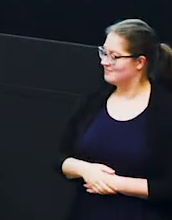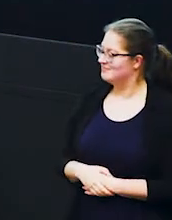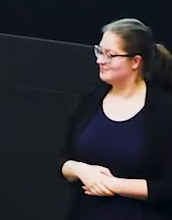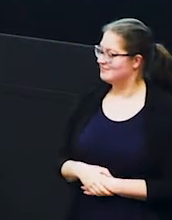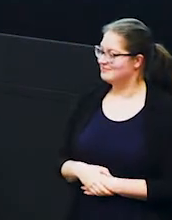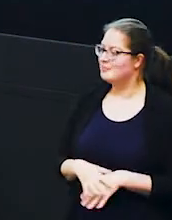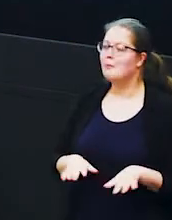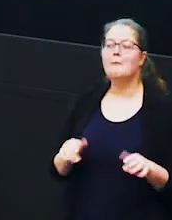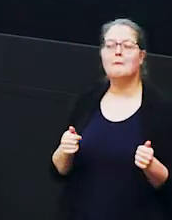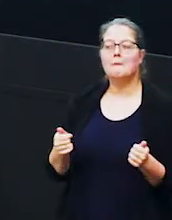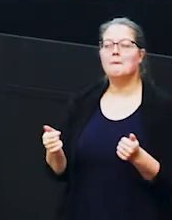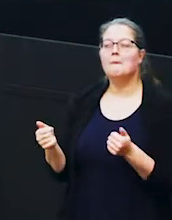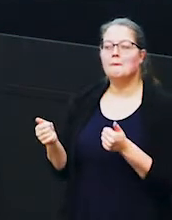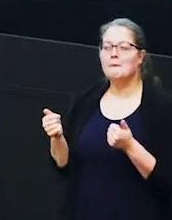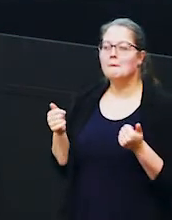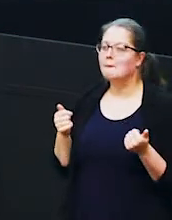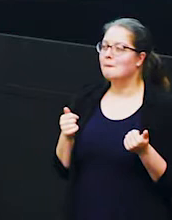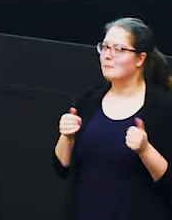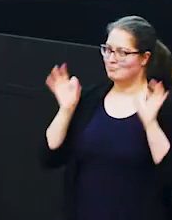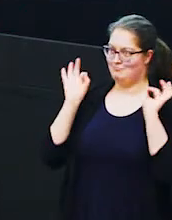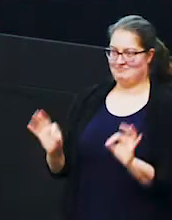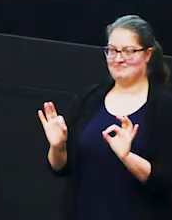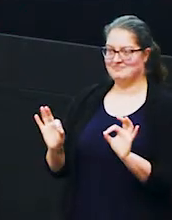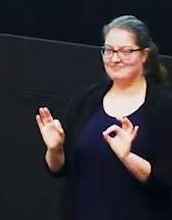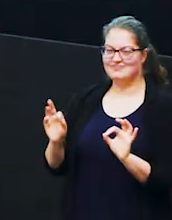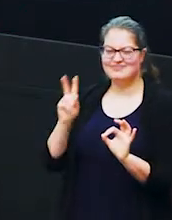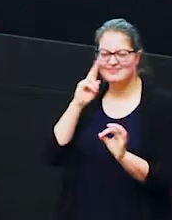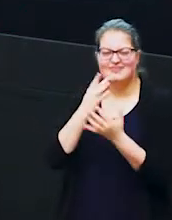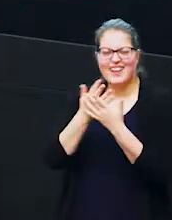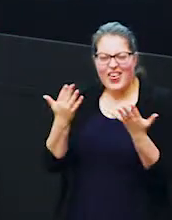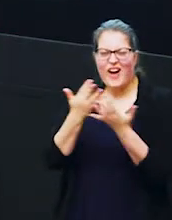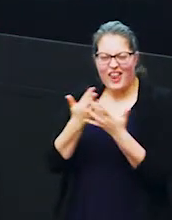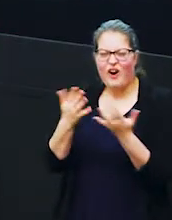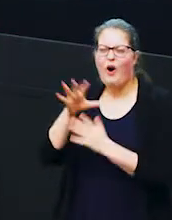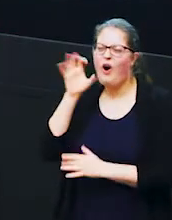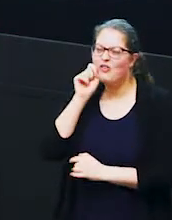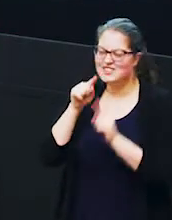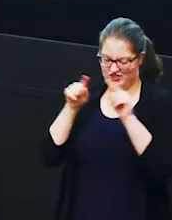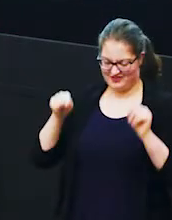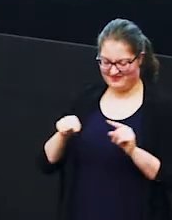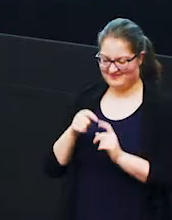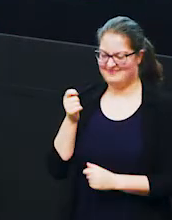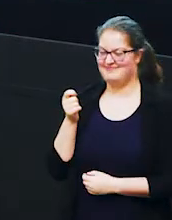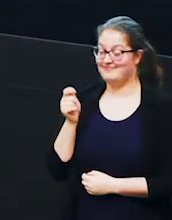okay perfect i can see lots and lots of orange cards so this little elephant